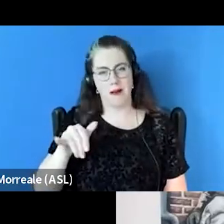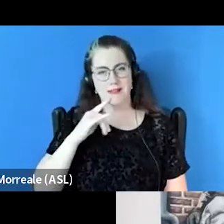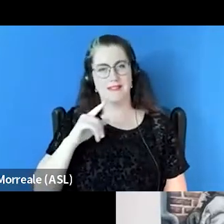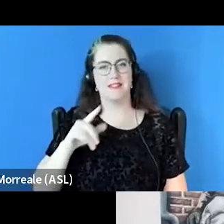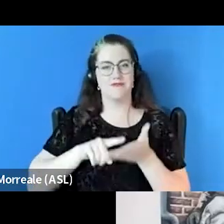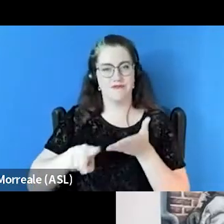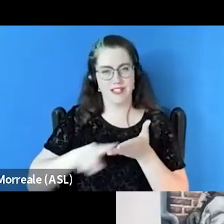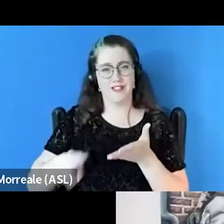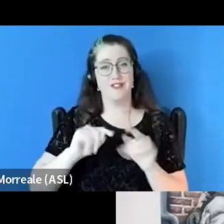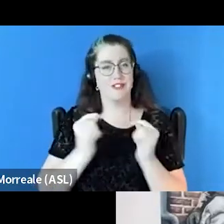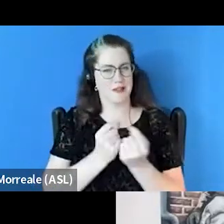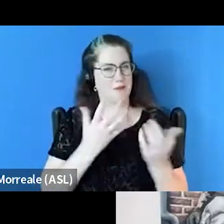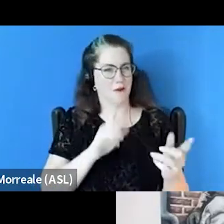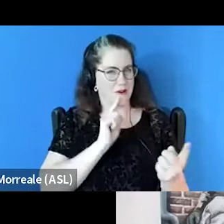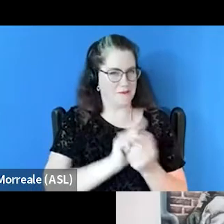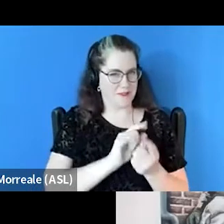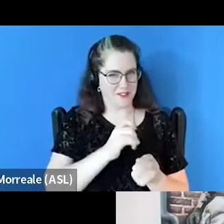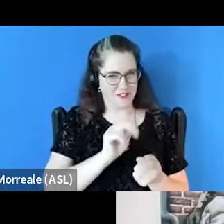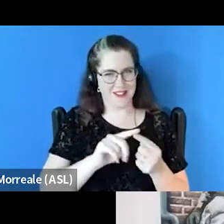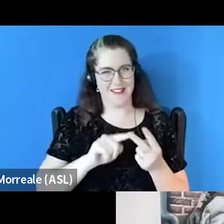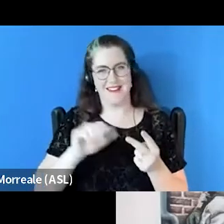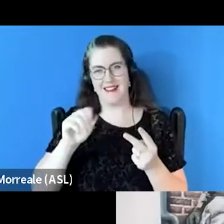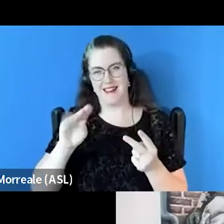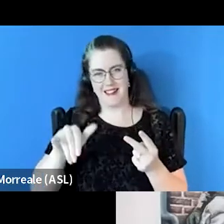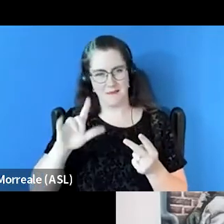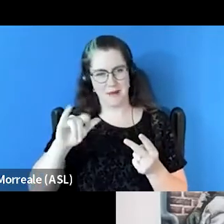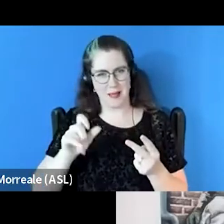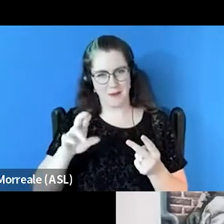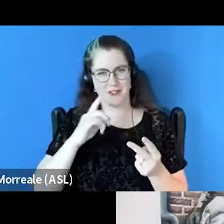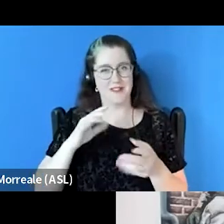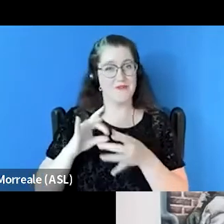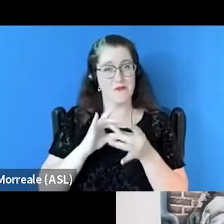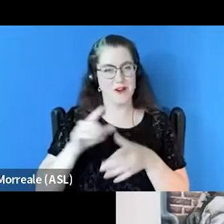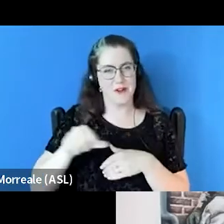Jen, who you met already, Amy Lamberson, who is coordinating our Q&A and the chat features